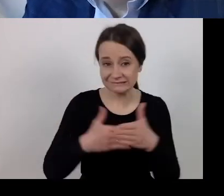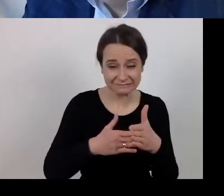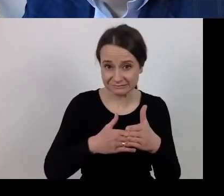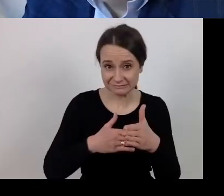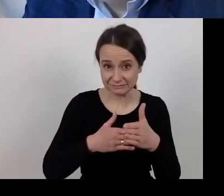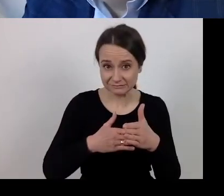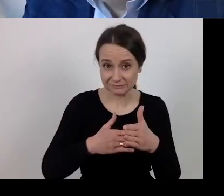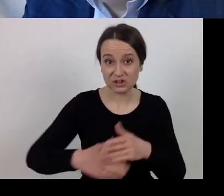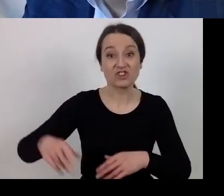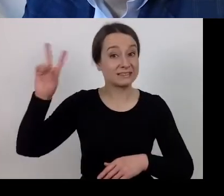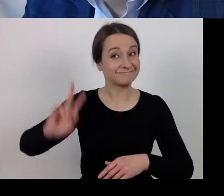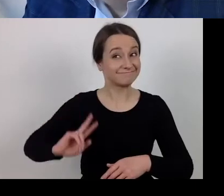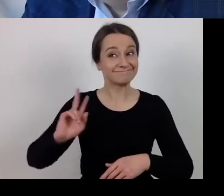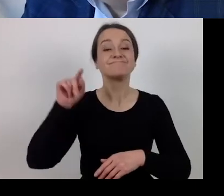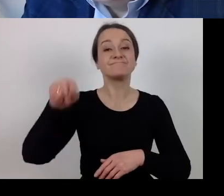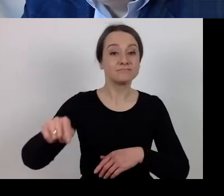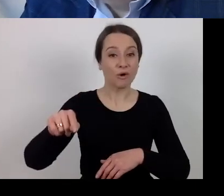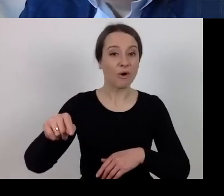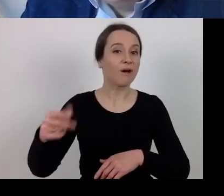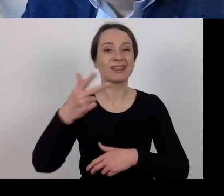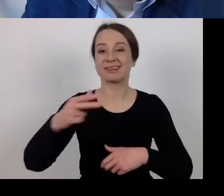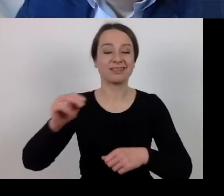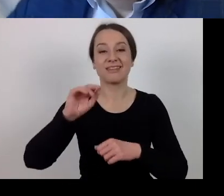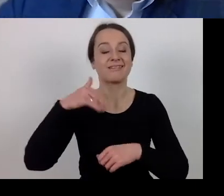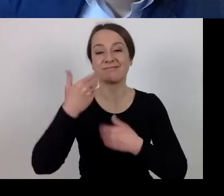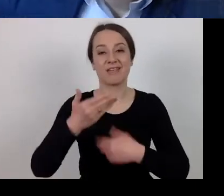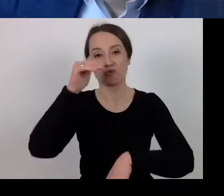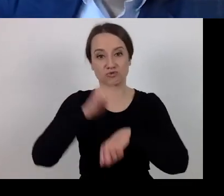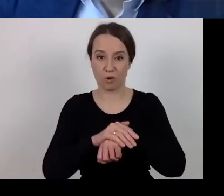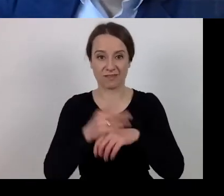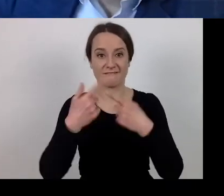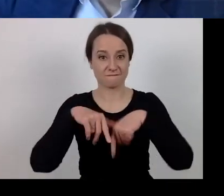will allow you to implement project or settle it